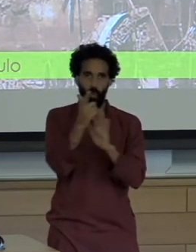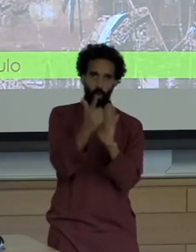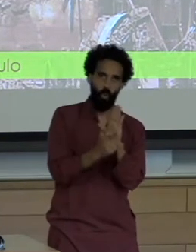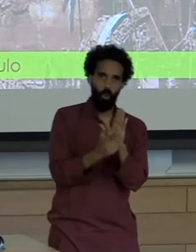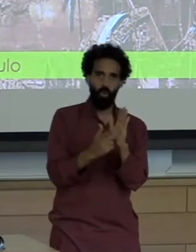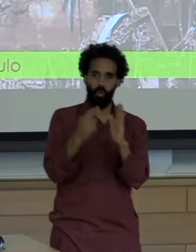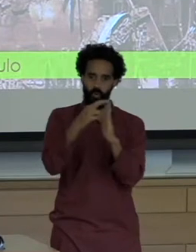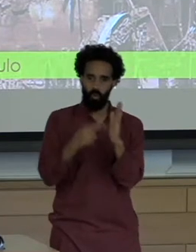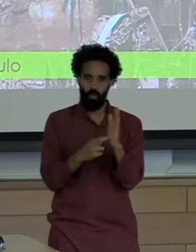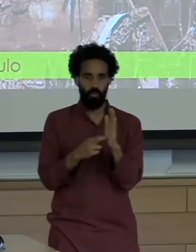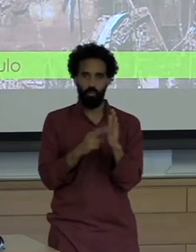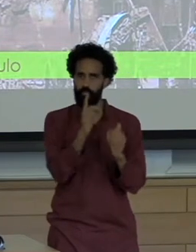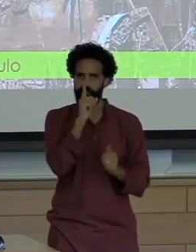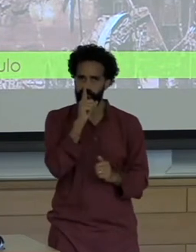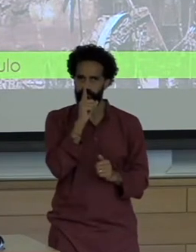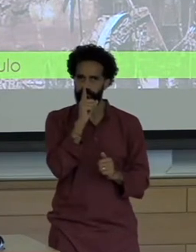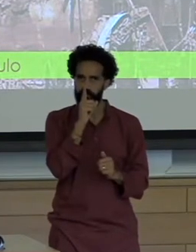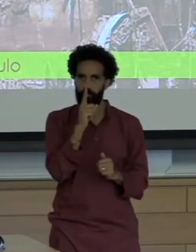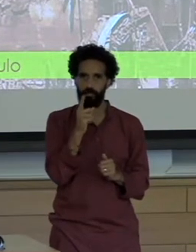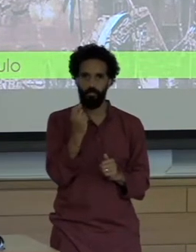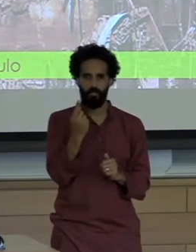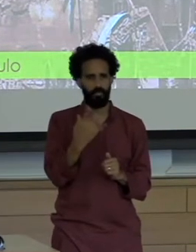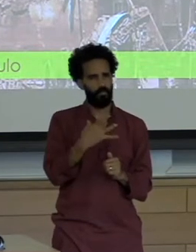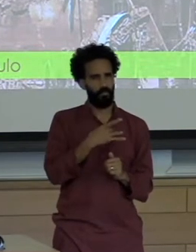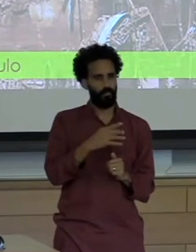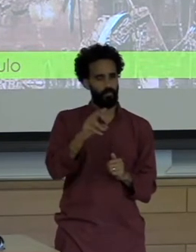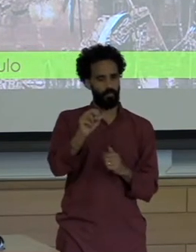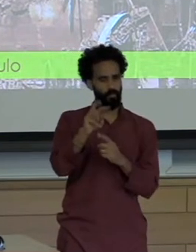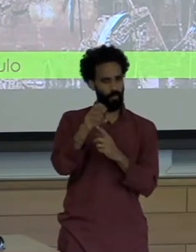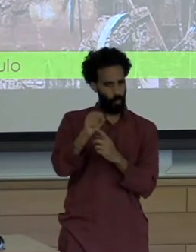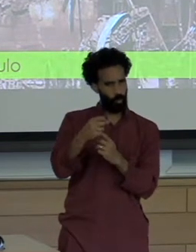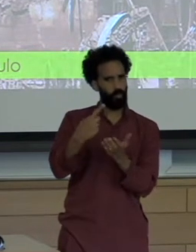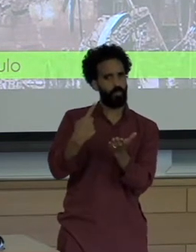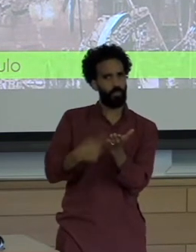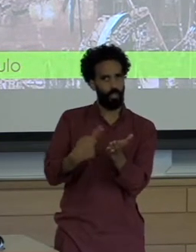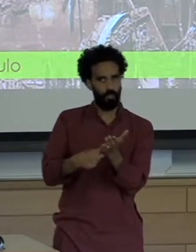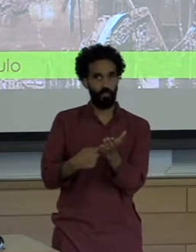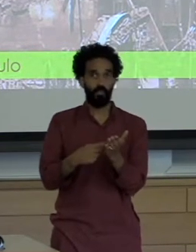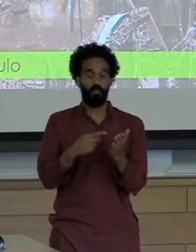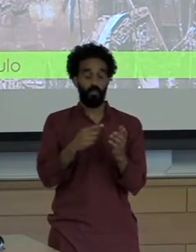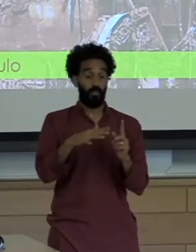The lack of focus on environmental impacts would be surprising given the risk